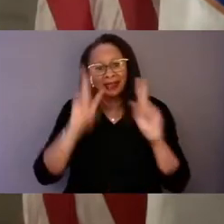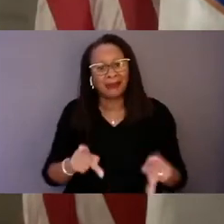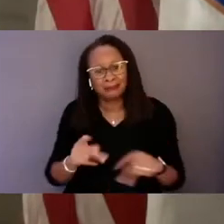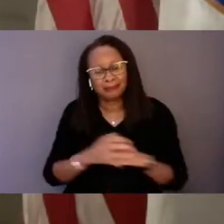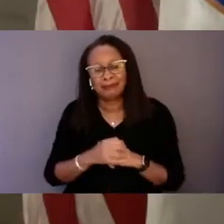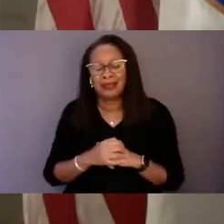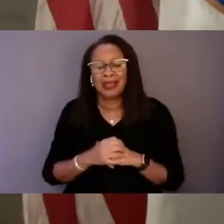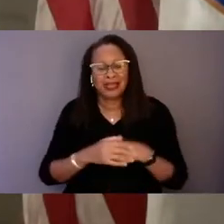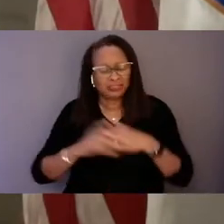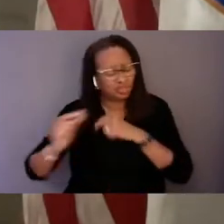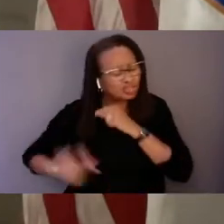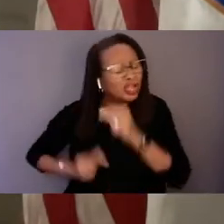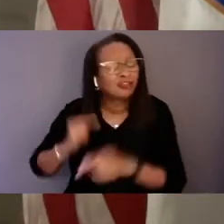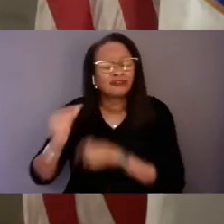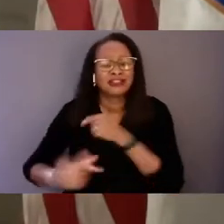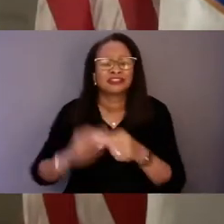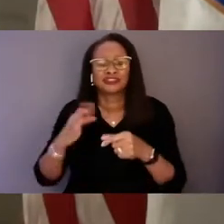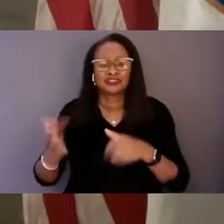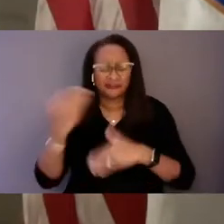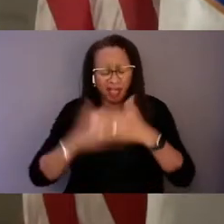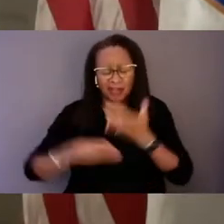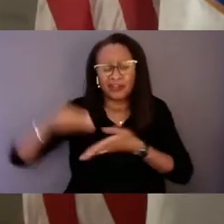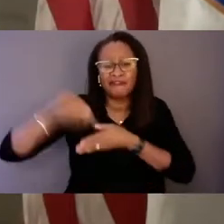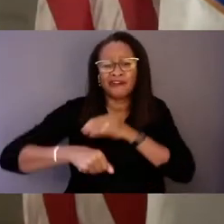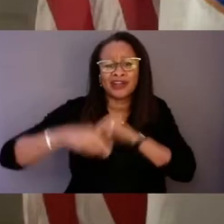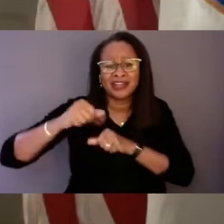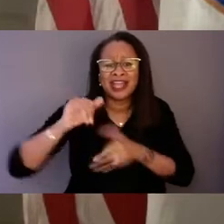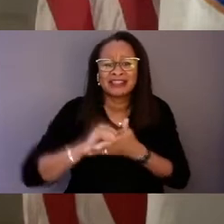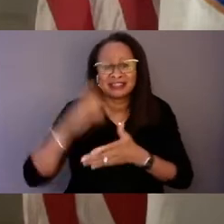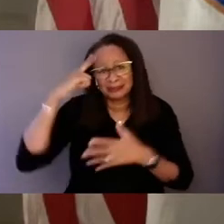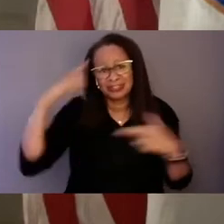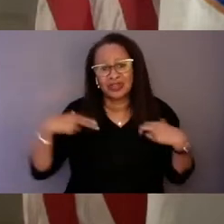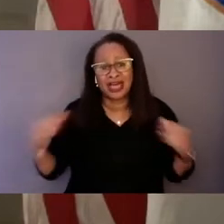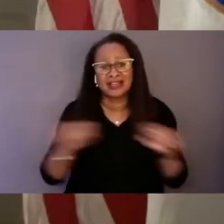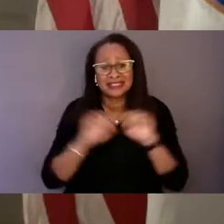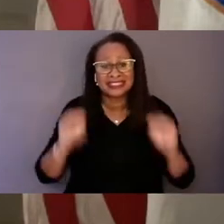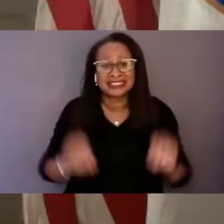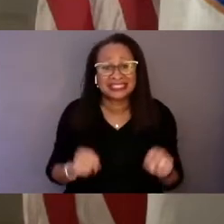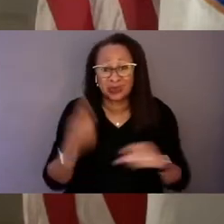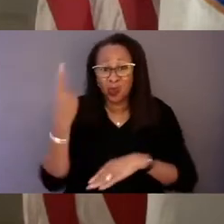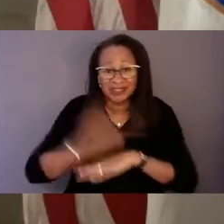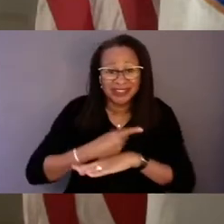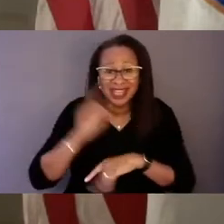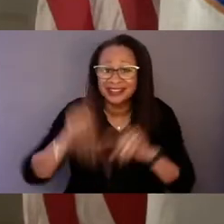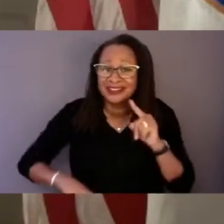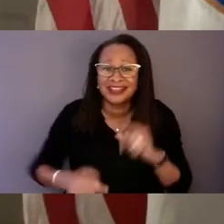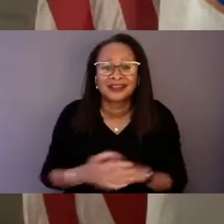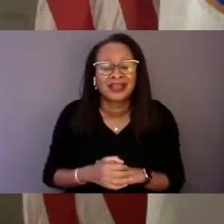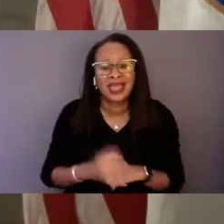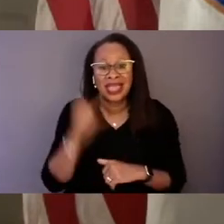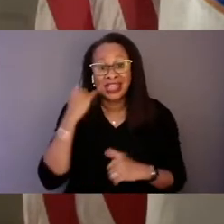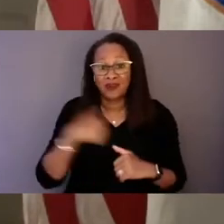of underfunding this mental health system overnight, and if we don't have a pipeline of workers